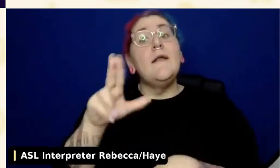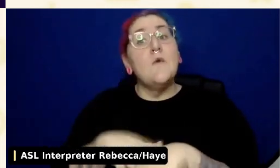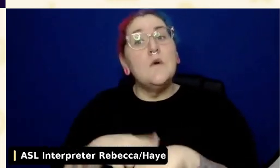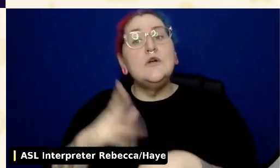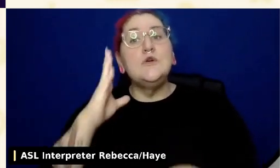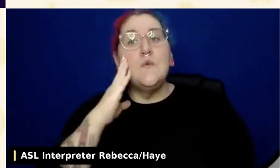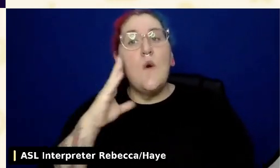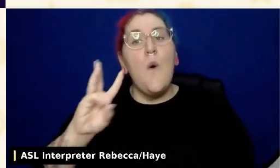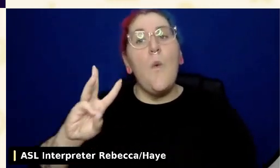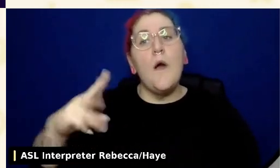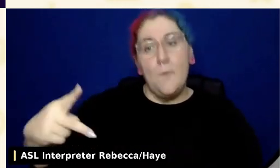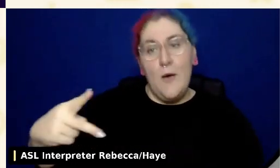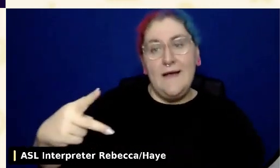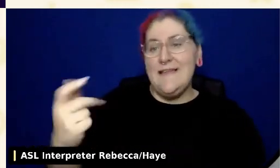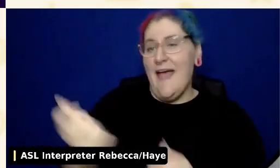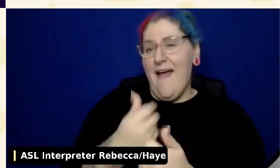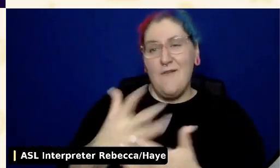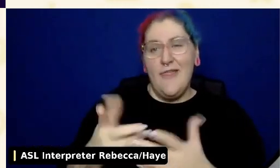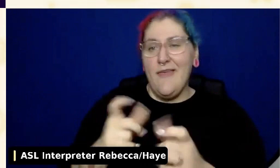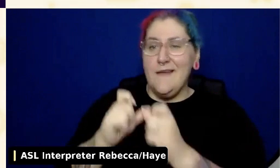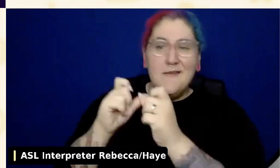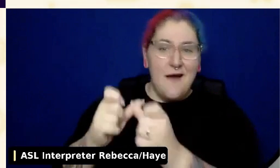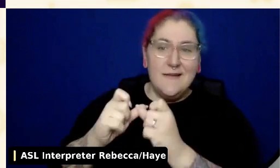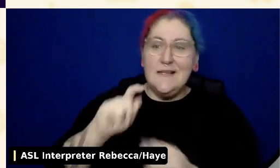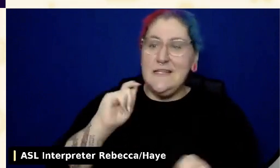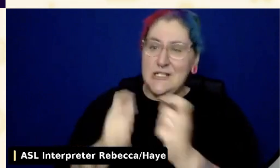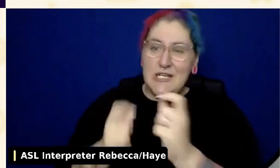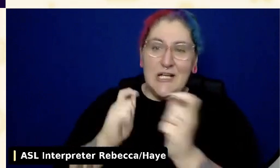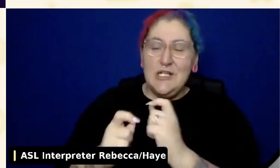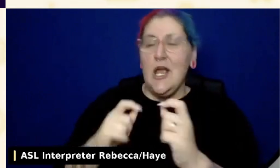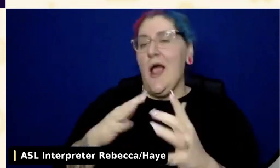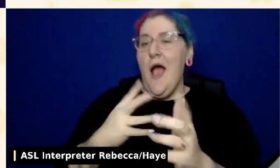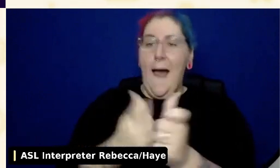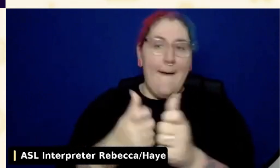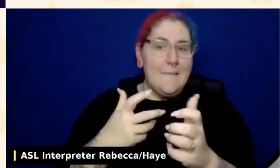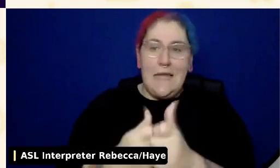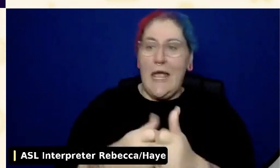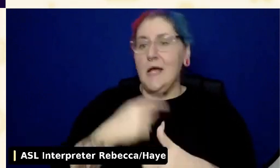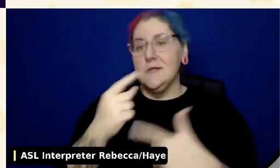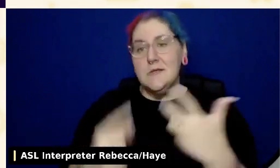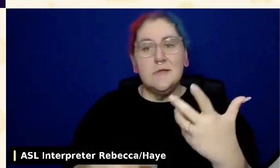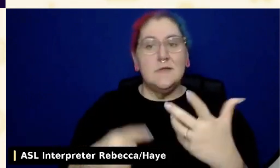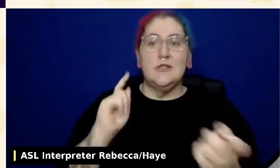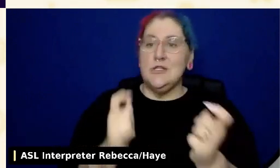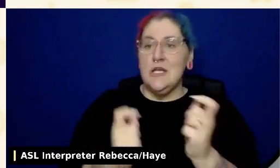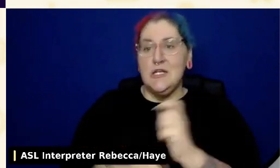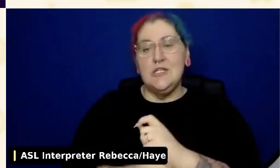There's always plug-in updates and things that are being modified in plugins.